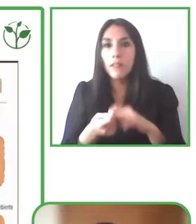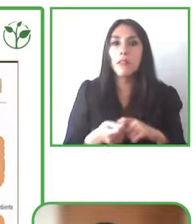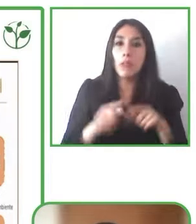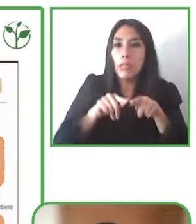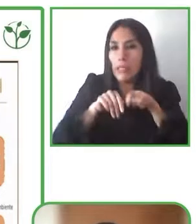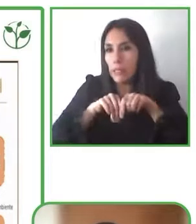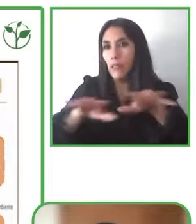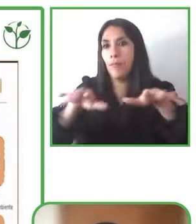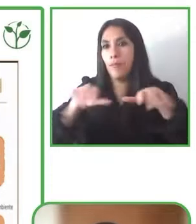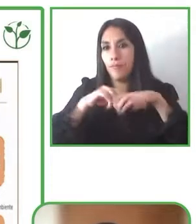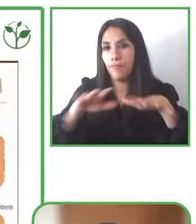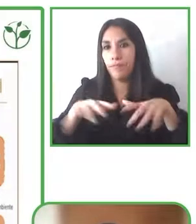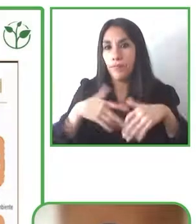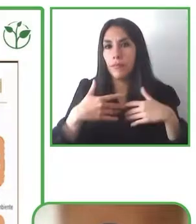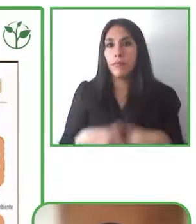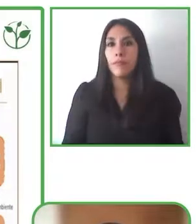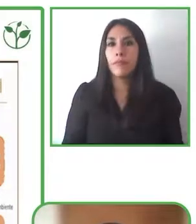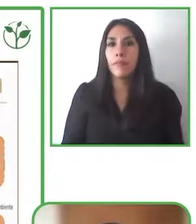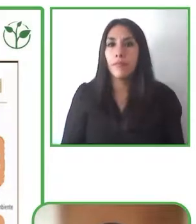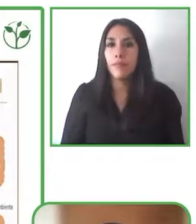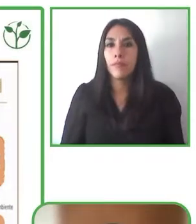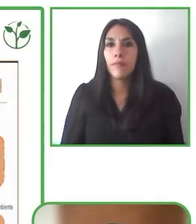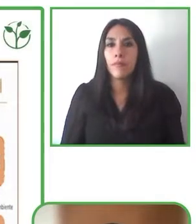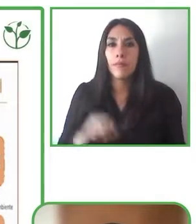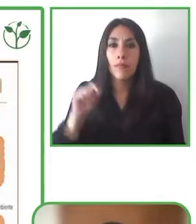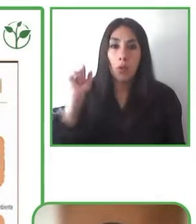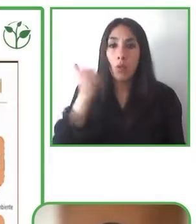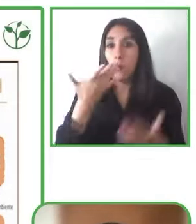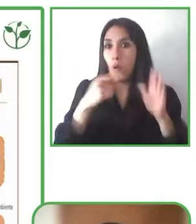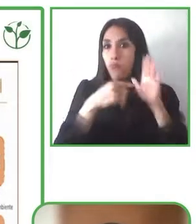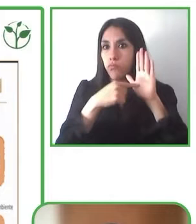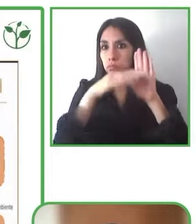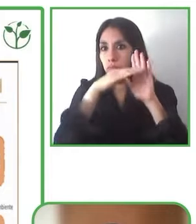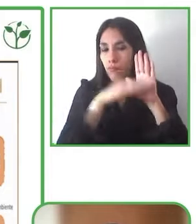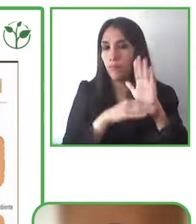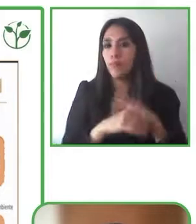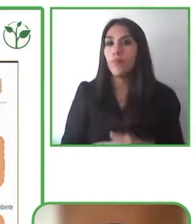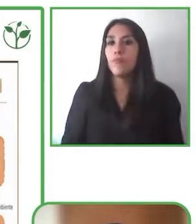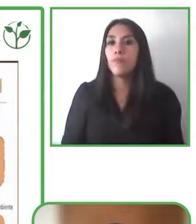CorpArtes took all their physical programs to the digital